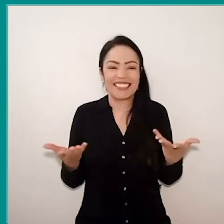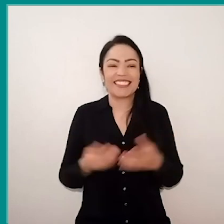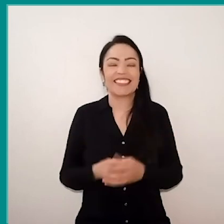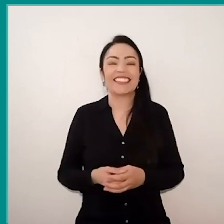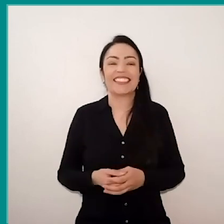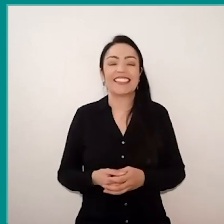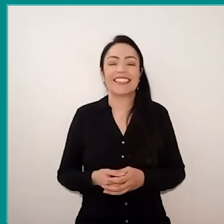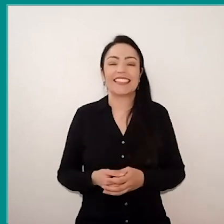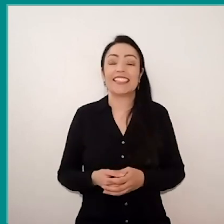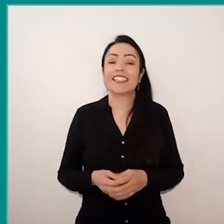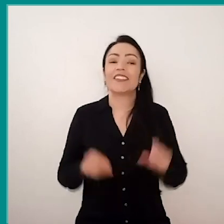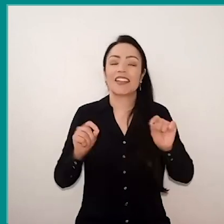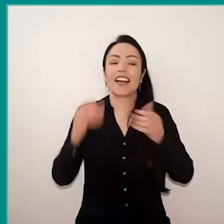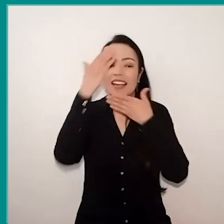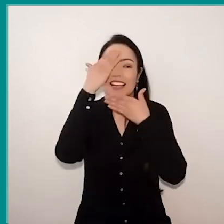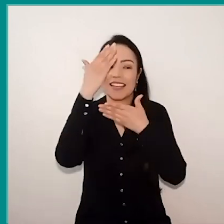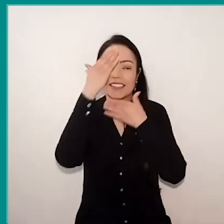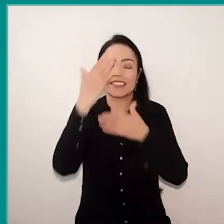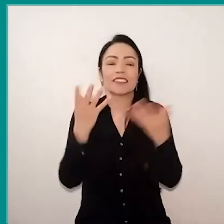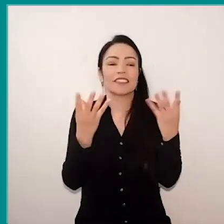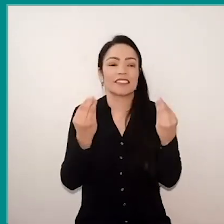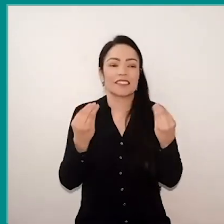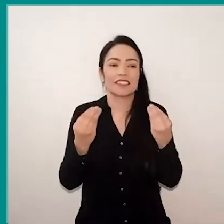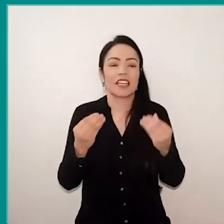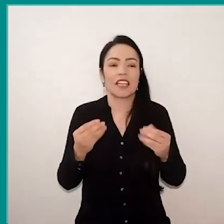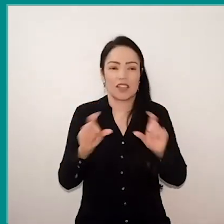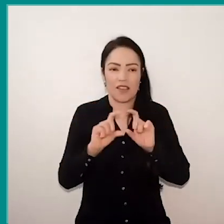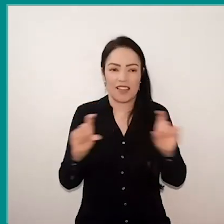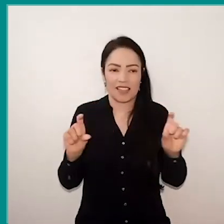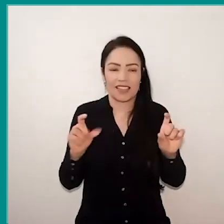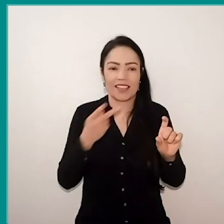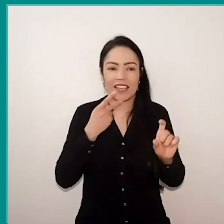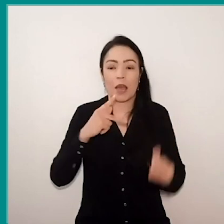I want to thank you very much, I want to quote, since Paulo Freire was brought so much.